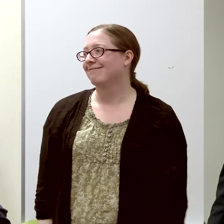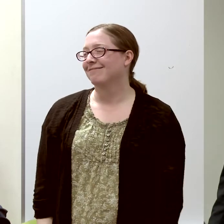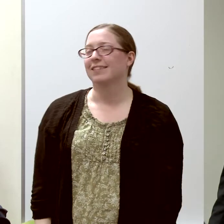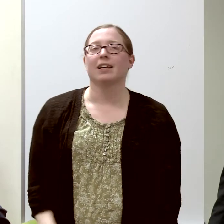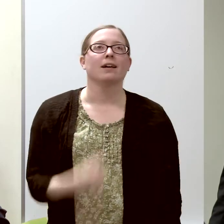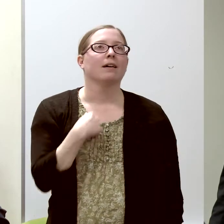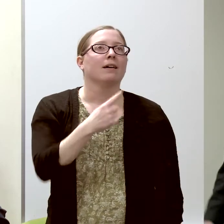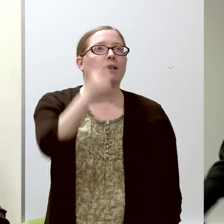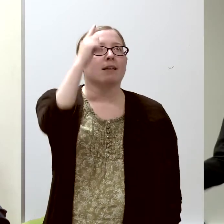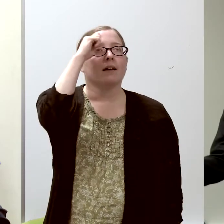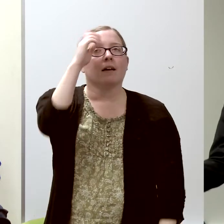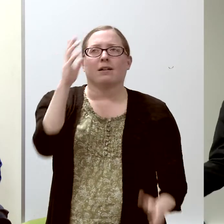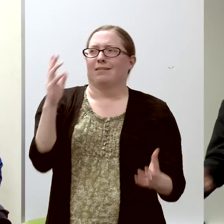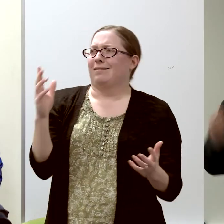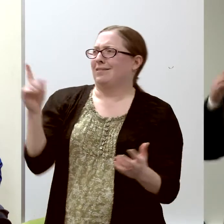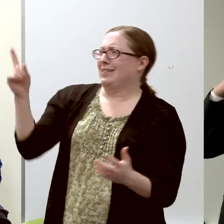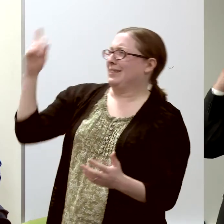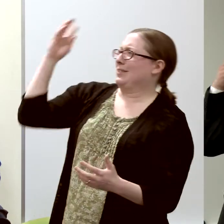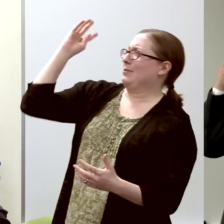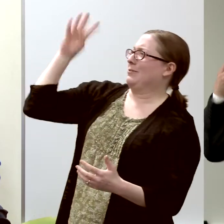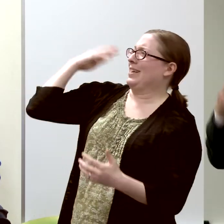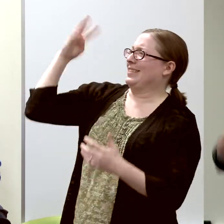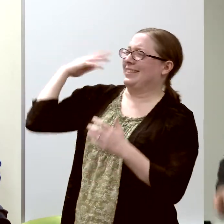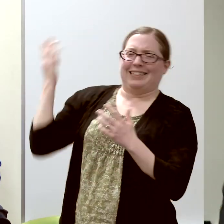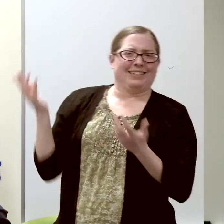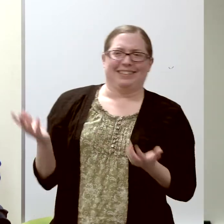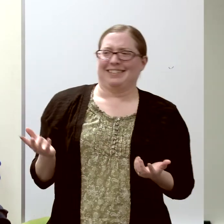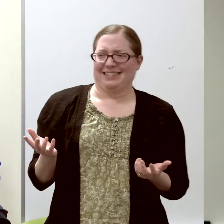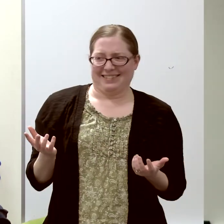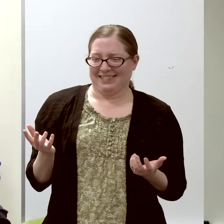and I thought, "He's crazy,"